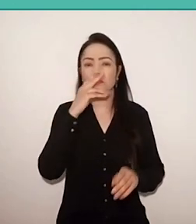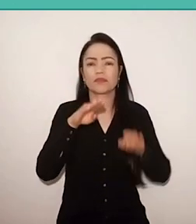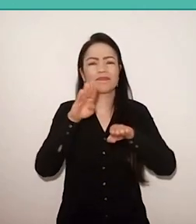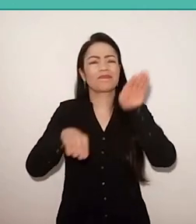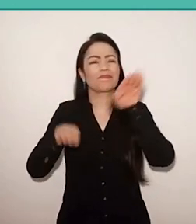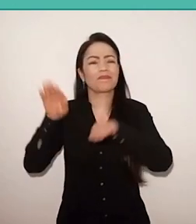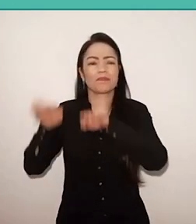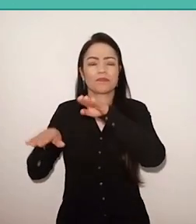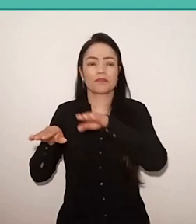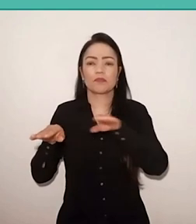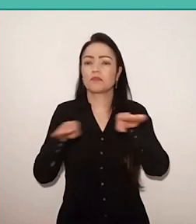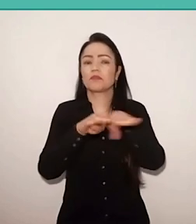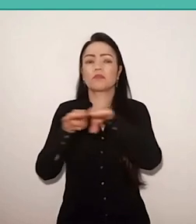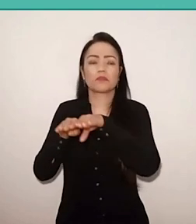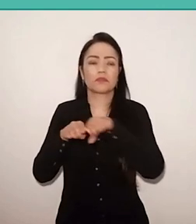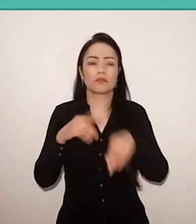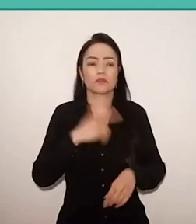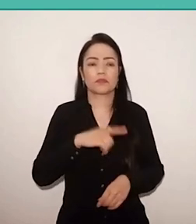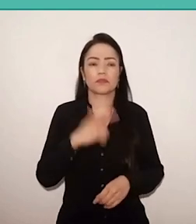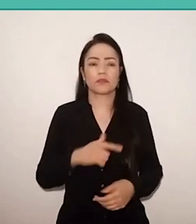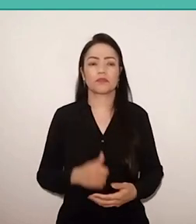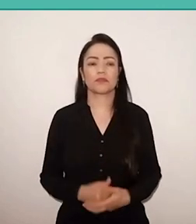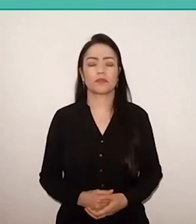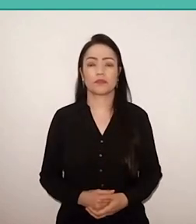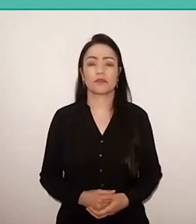in this juncture of pandemic